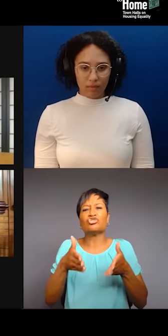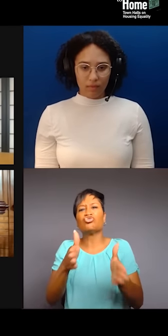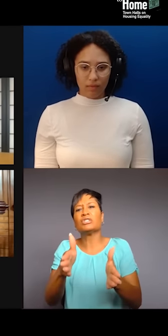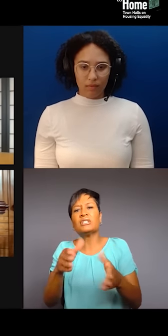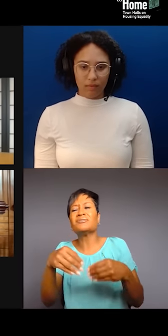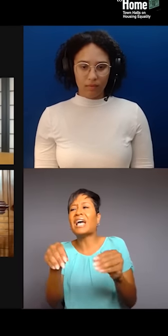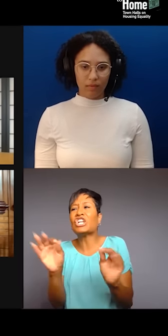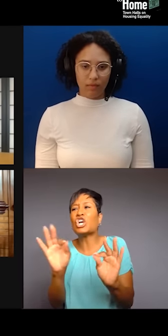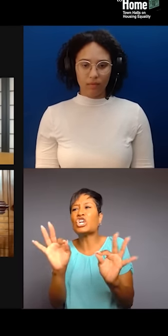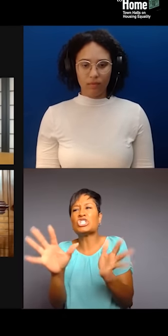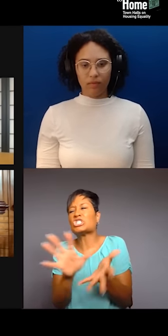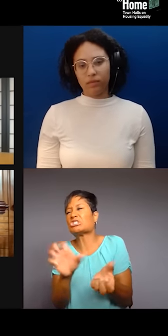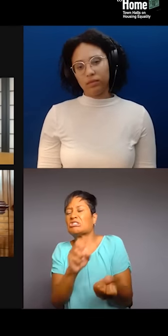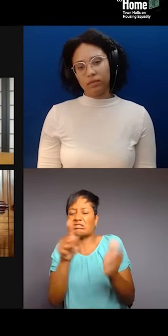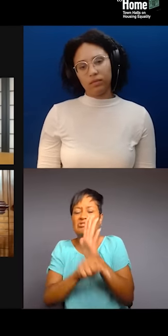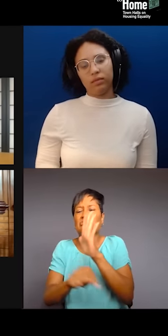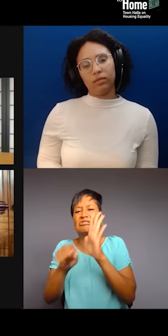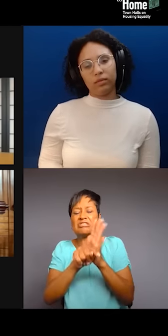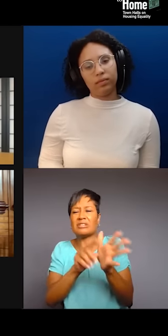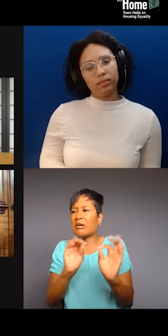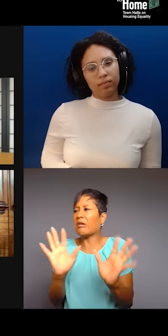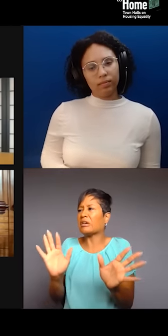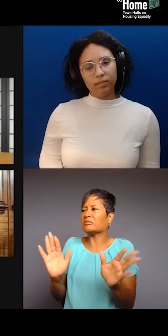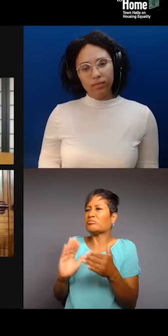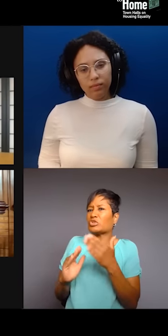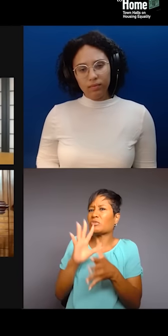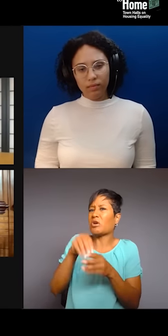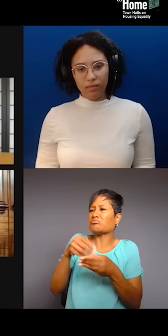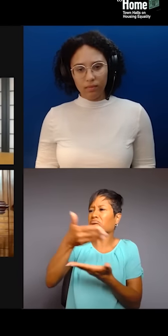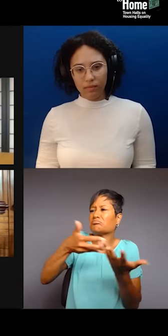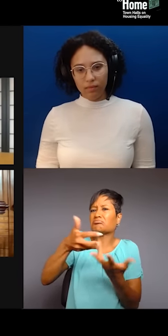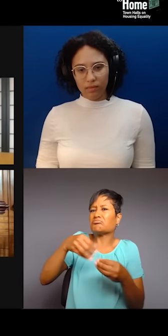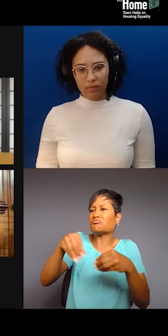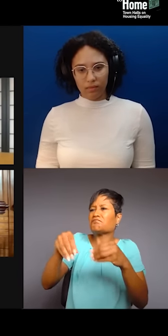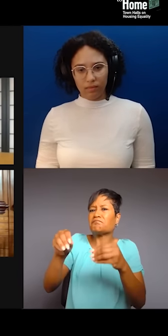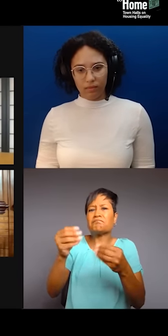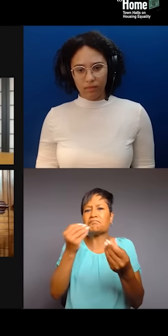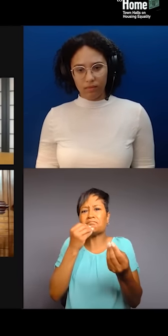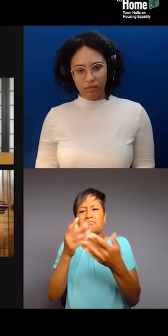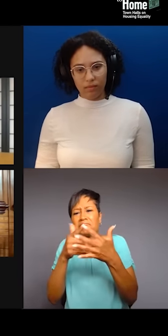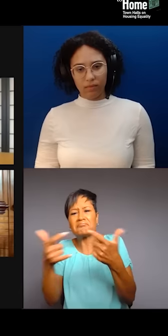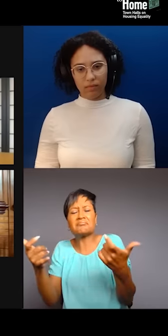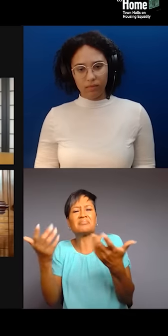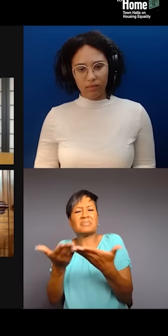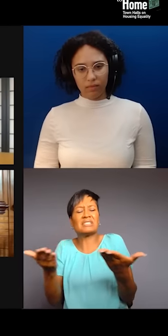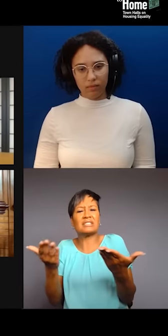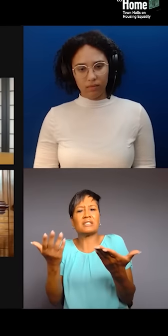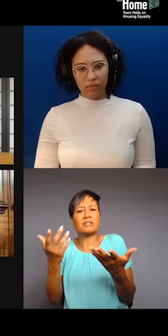and in, you know, economies rather that we've been doing for generations, whether here or back home, wherever home may be.